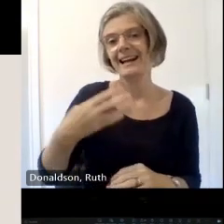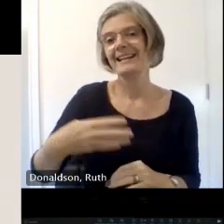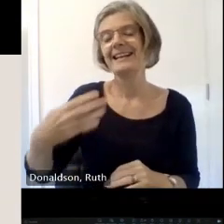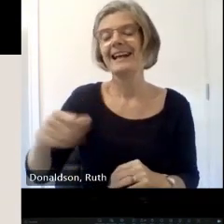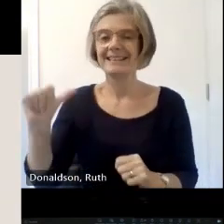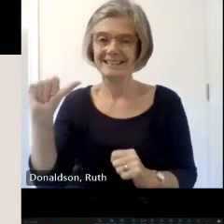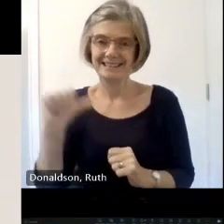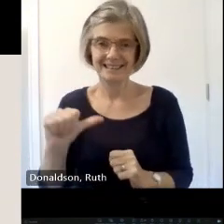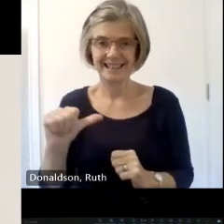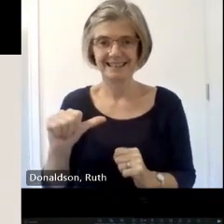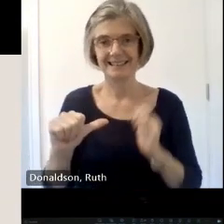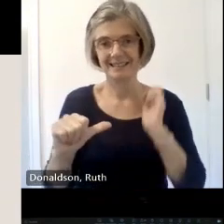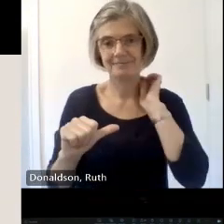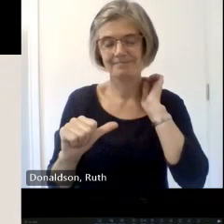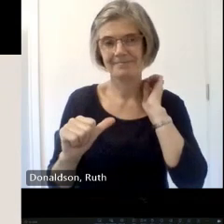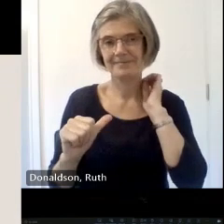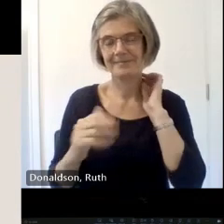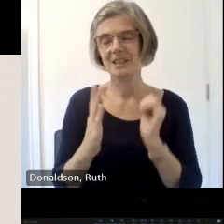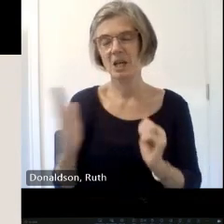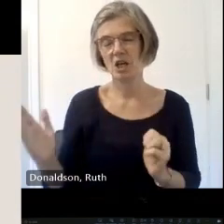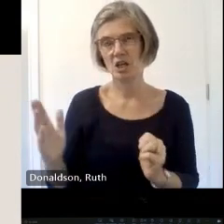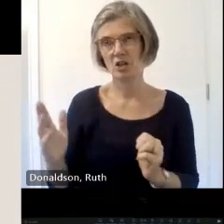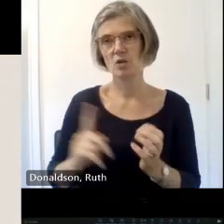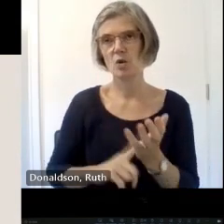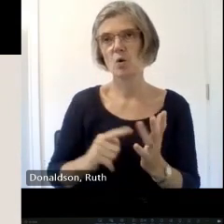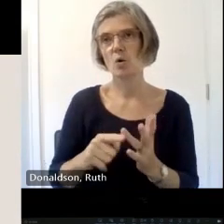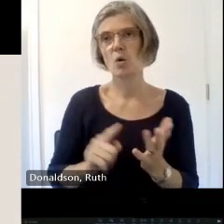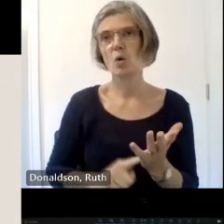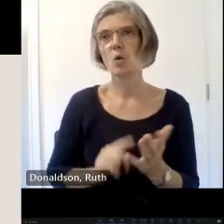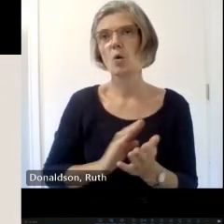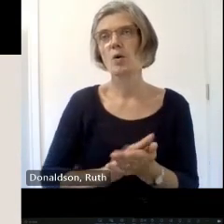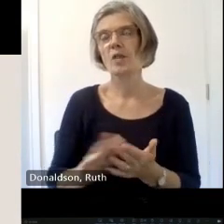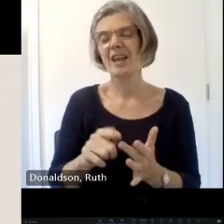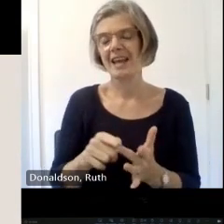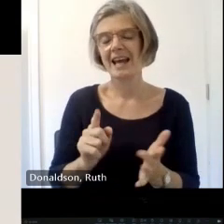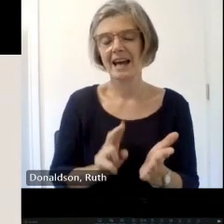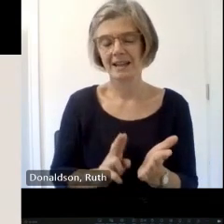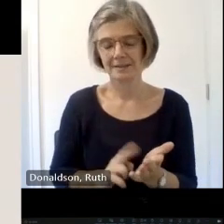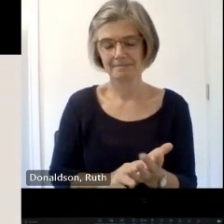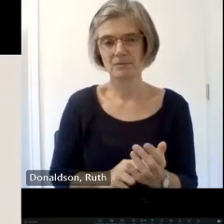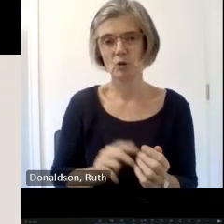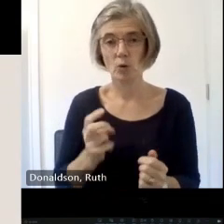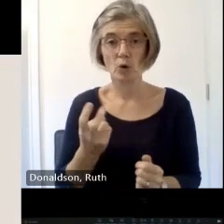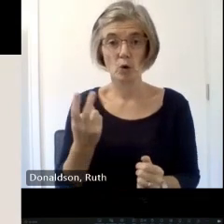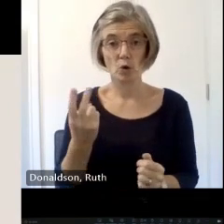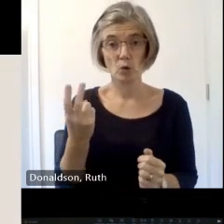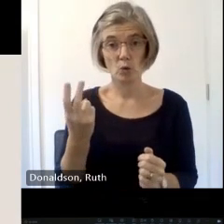into church buildings out with service times so these two Charities our heritage is really about